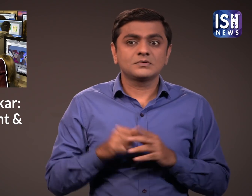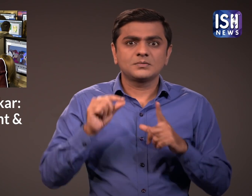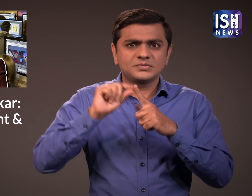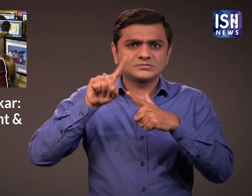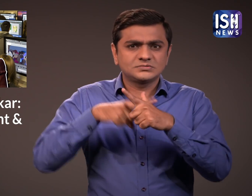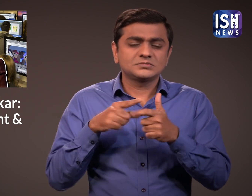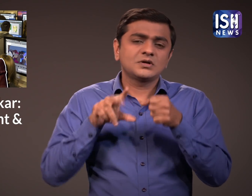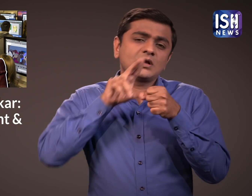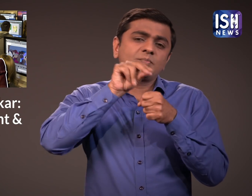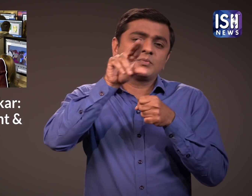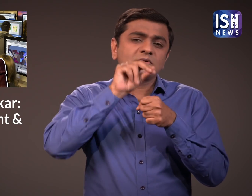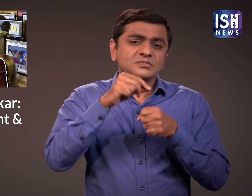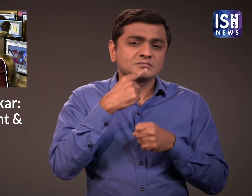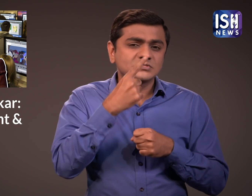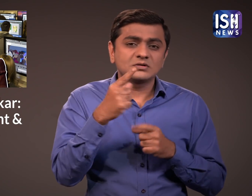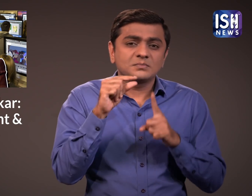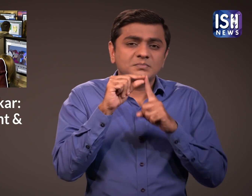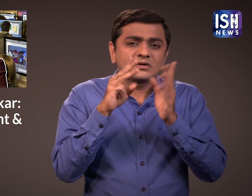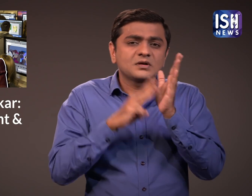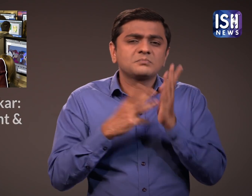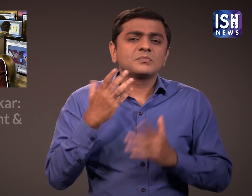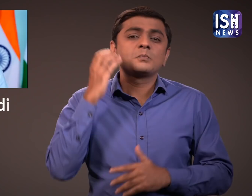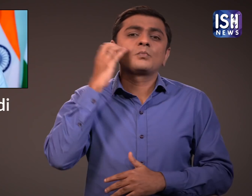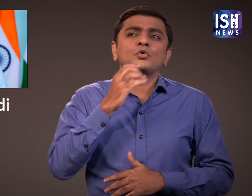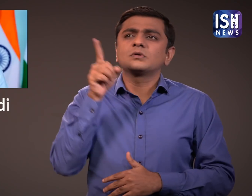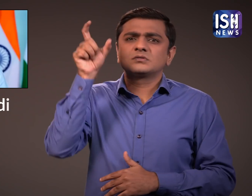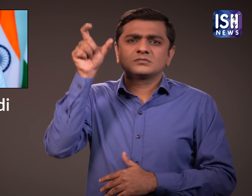In his speech he said that: “Prime Minister Narendra Modi